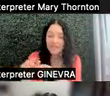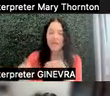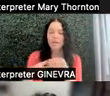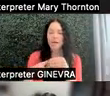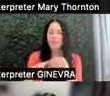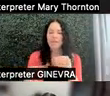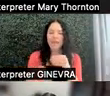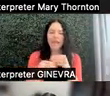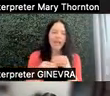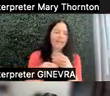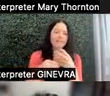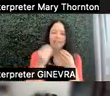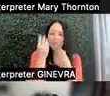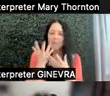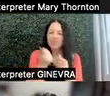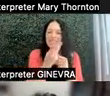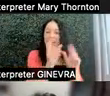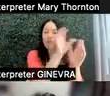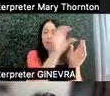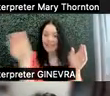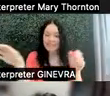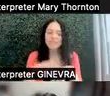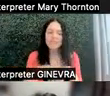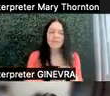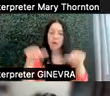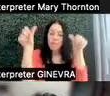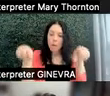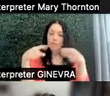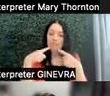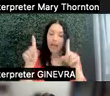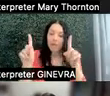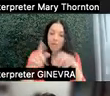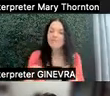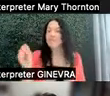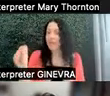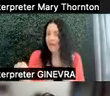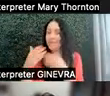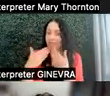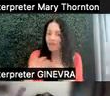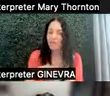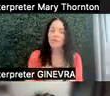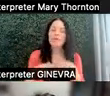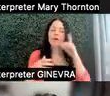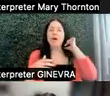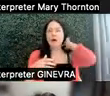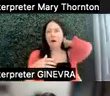in several places, posting announcements-- yes, thank you. Often, when we get our big list of assignments